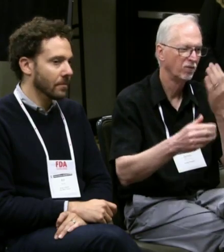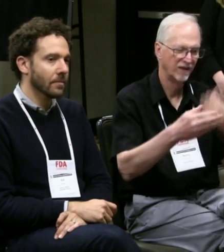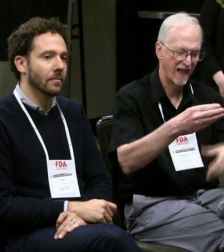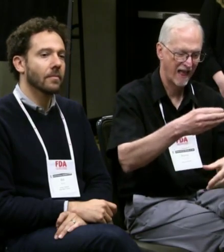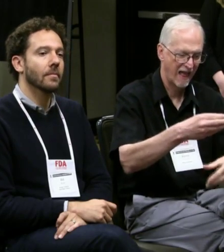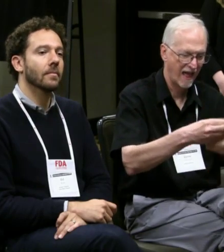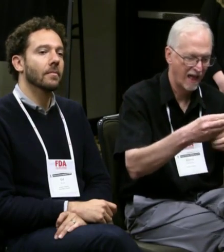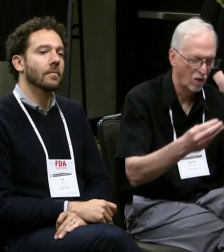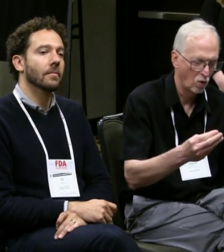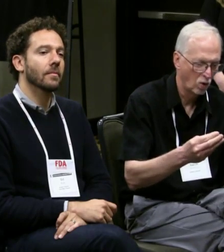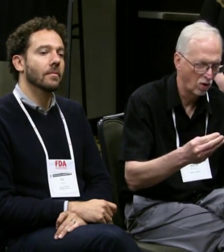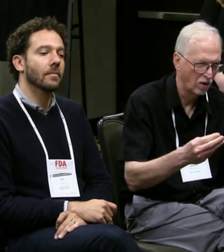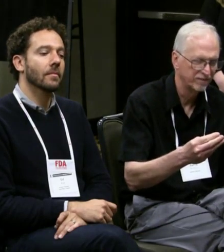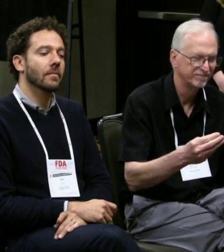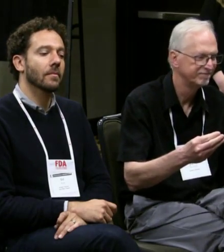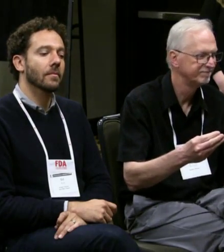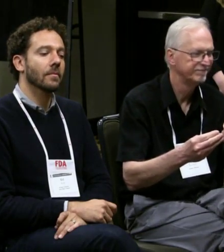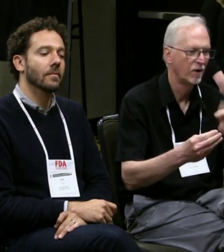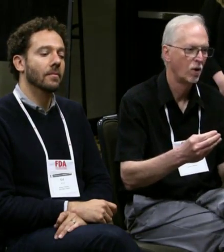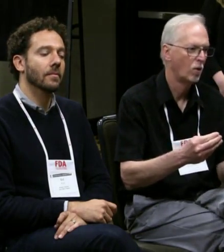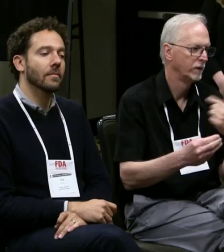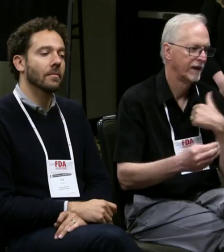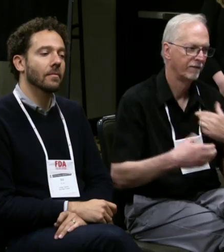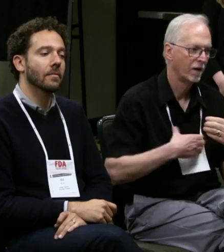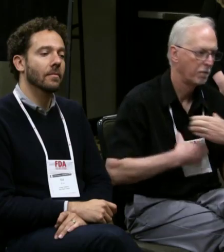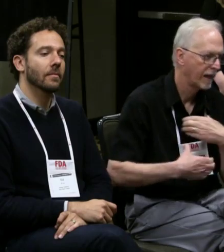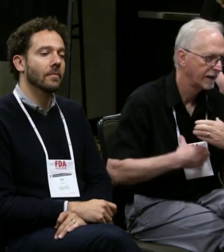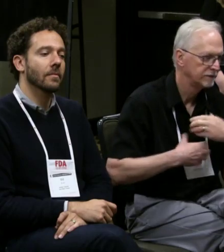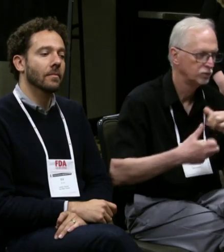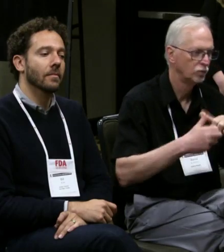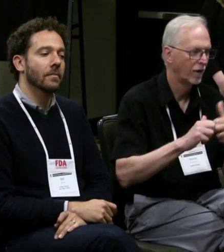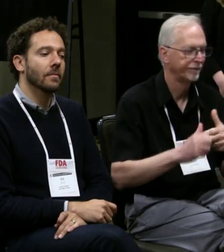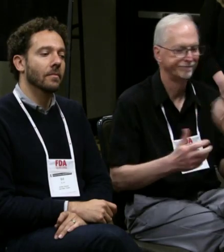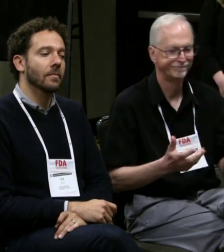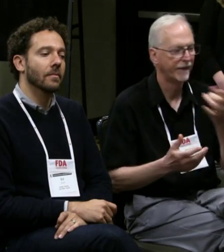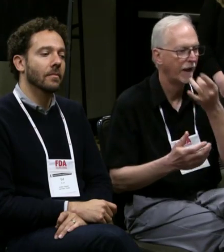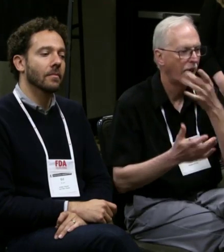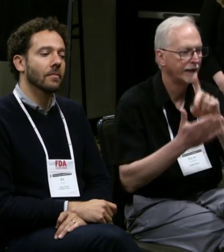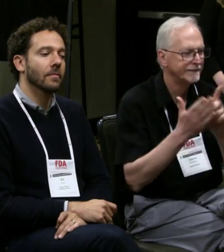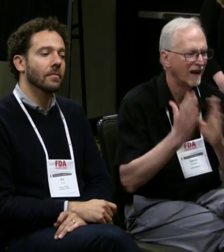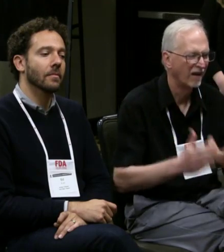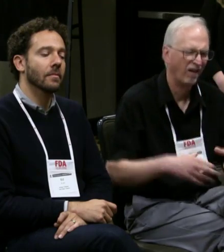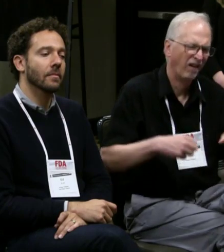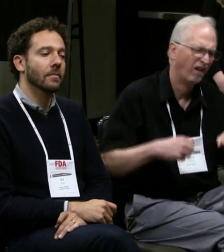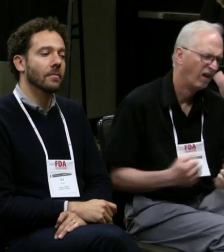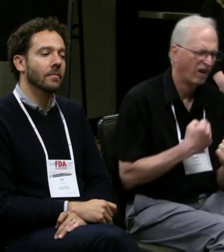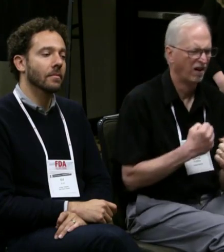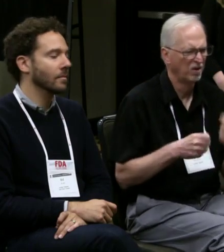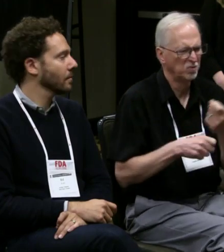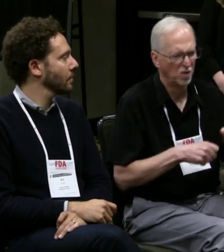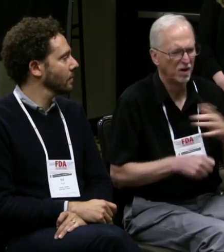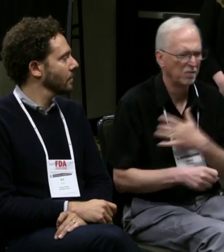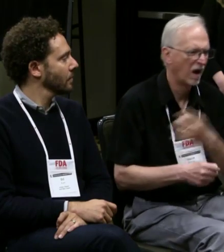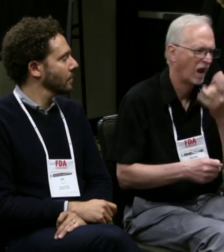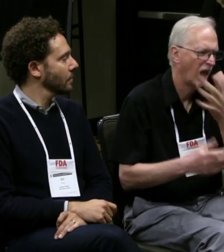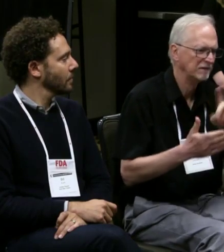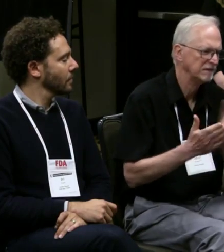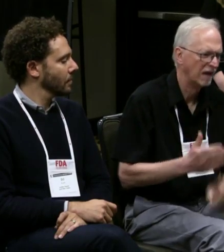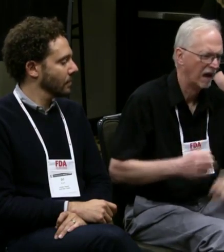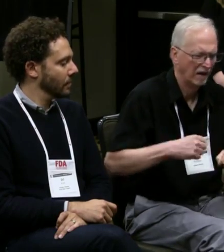to start that process. By adding it on later on you always end up having some concerns and some complaints and some of the designers